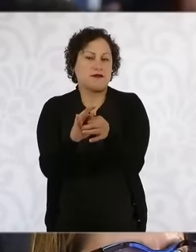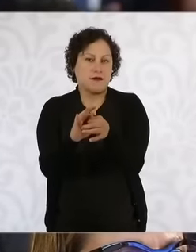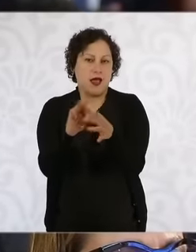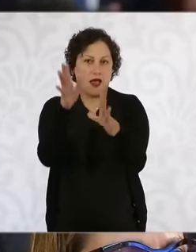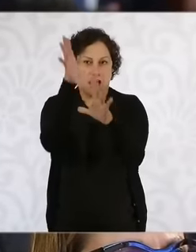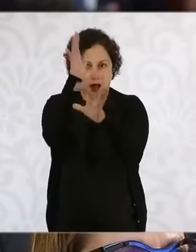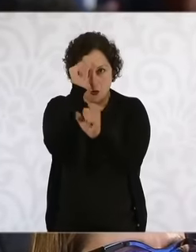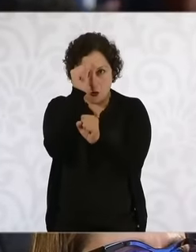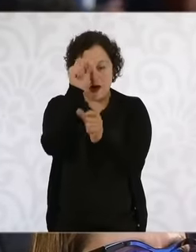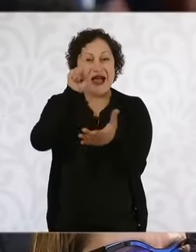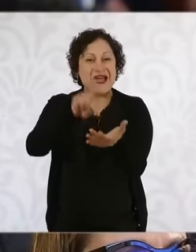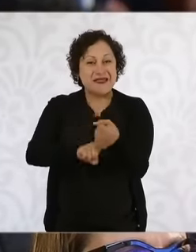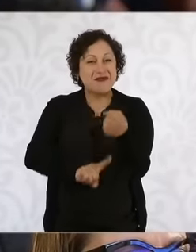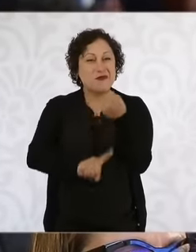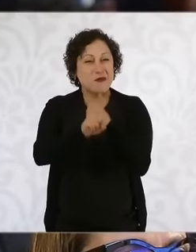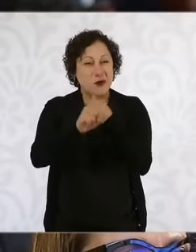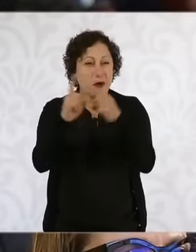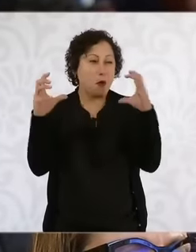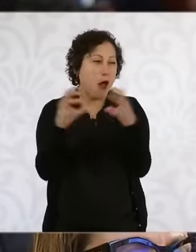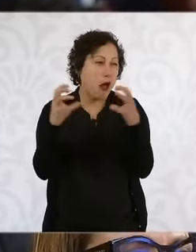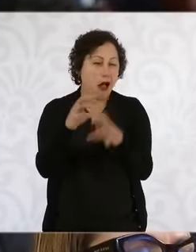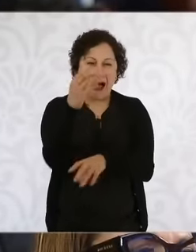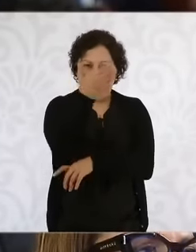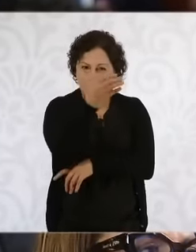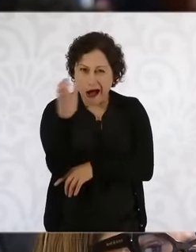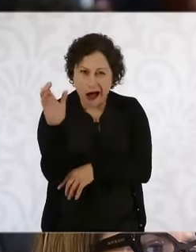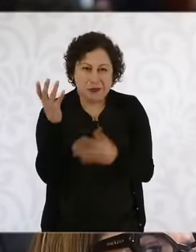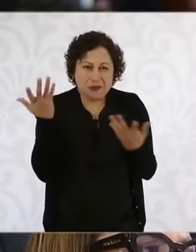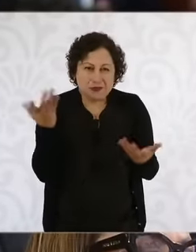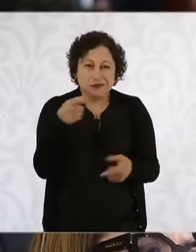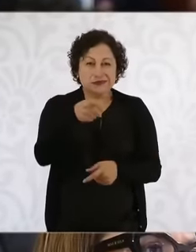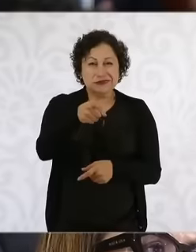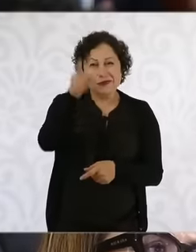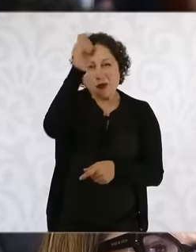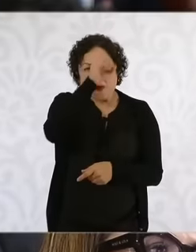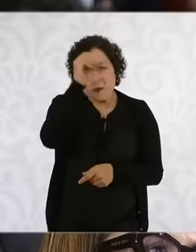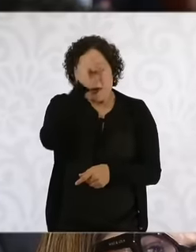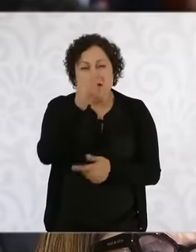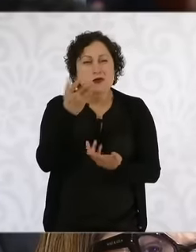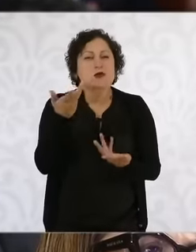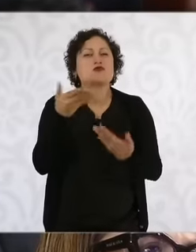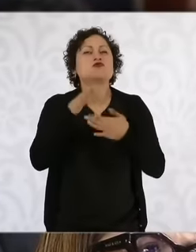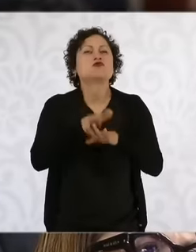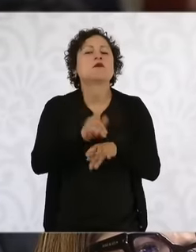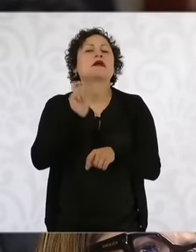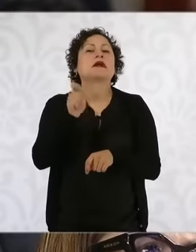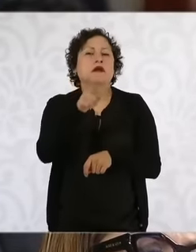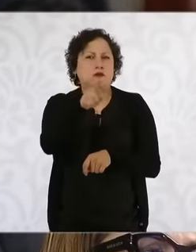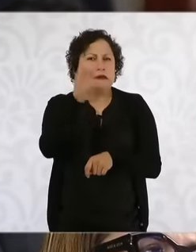agrarian conflicts. You are thinking of something that can attend and Right now I am raising this with children and young people who